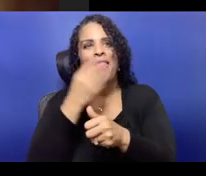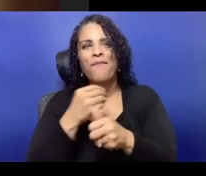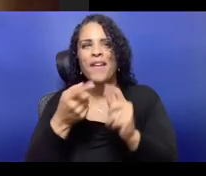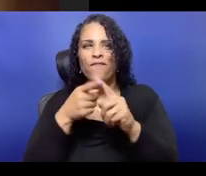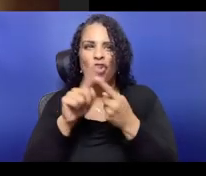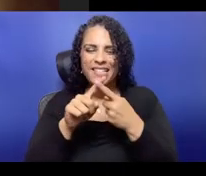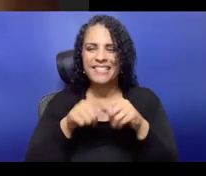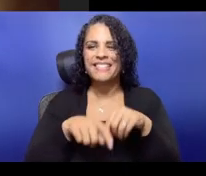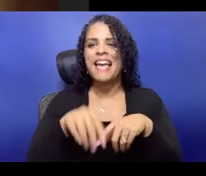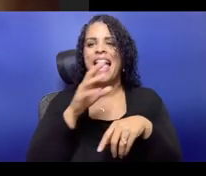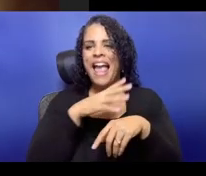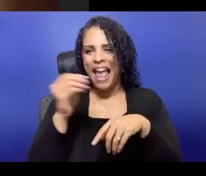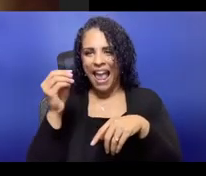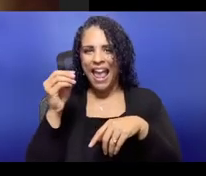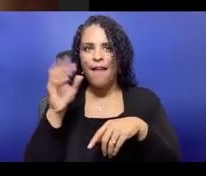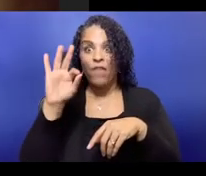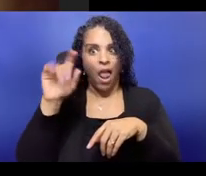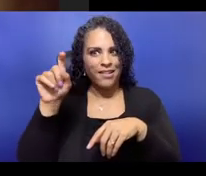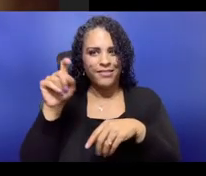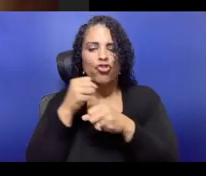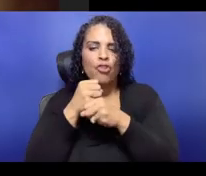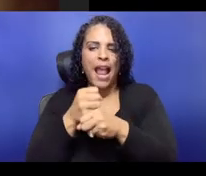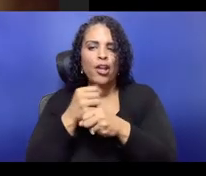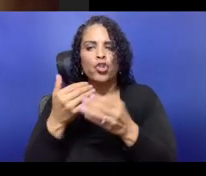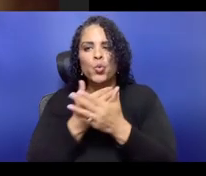and the point that I wanted to make was that it says,